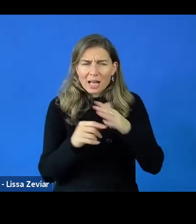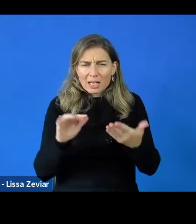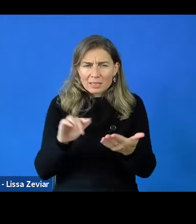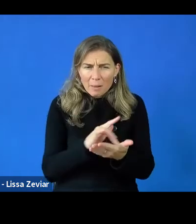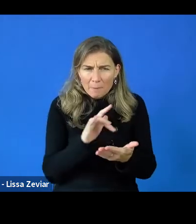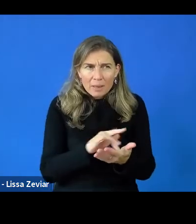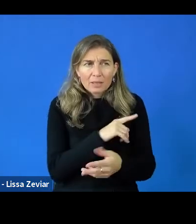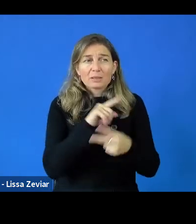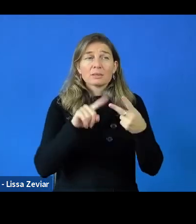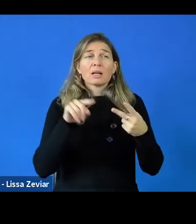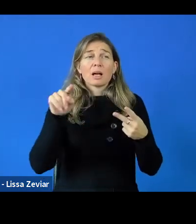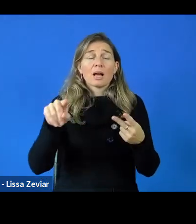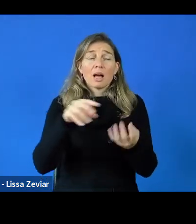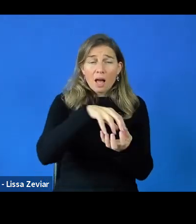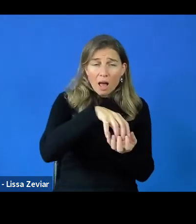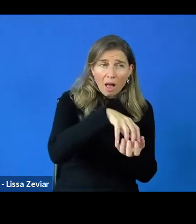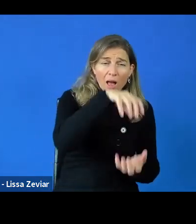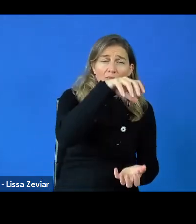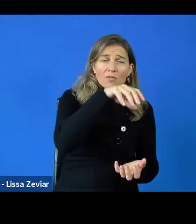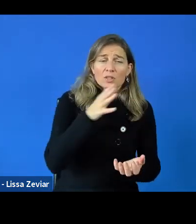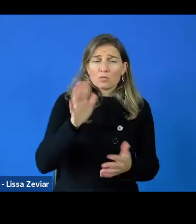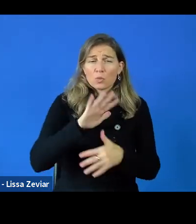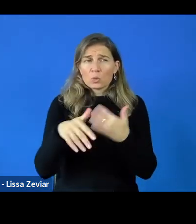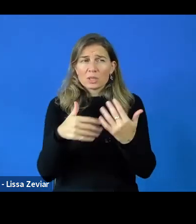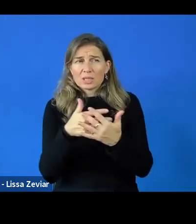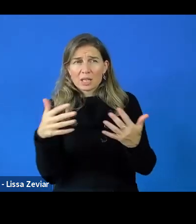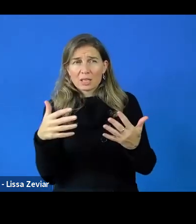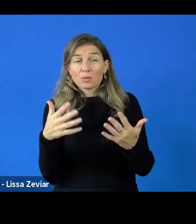Those are examples of accessibility being at the heat of the proposal.